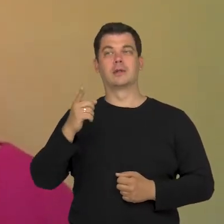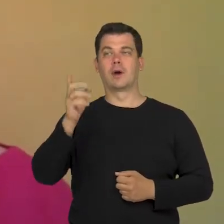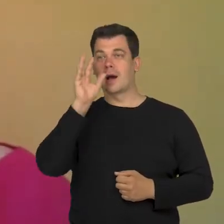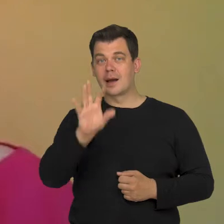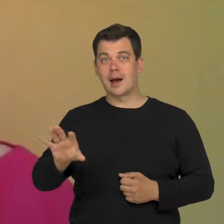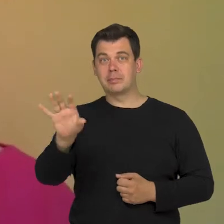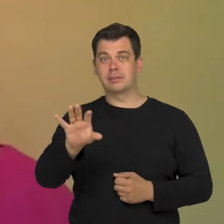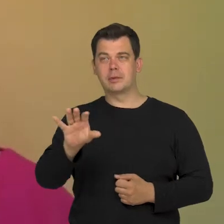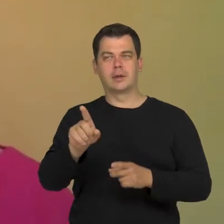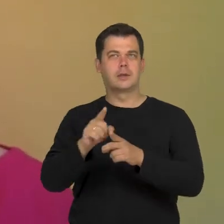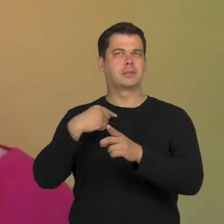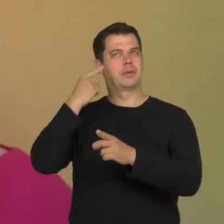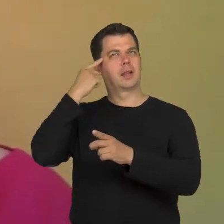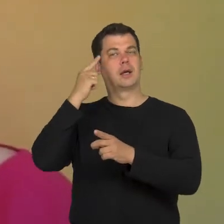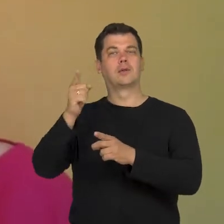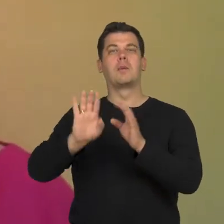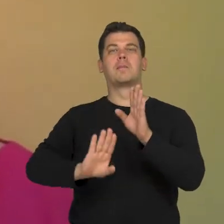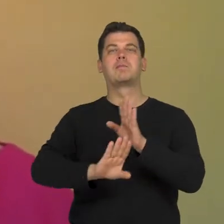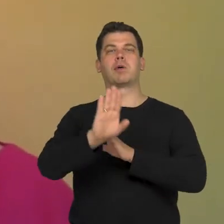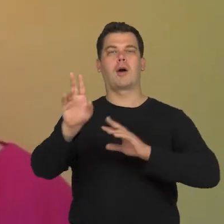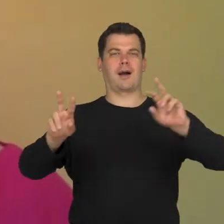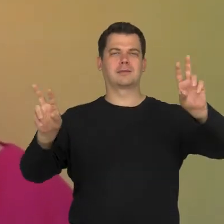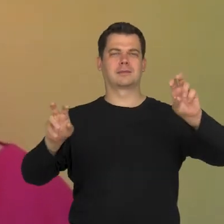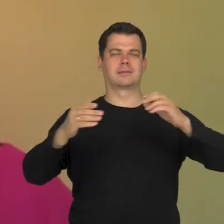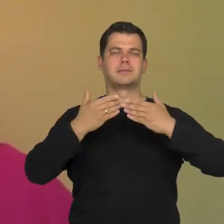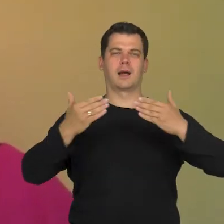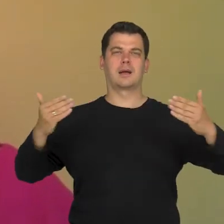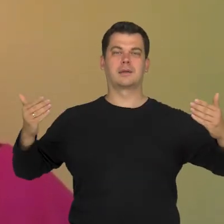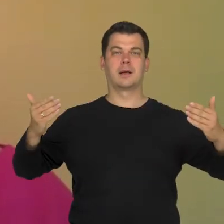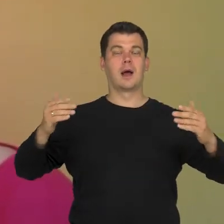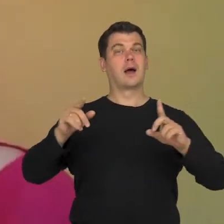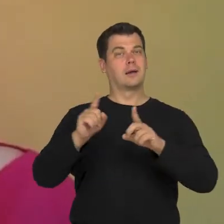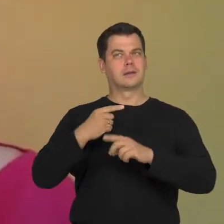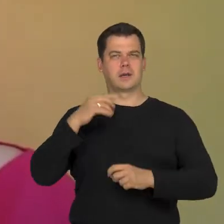I had the show in mind, but I also see myself